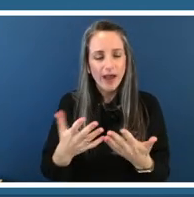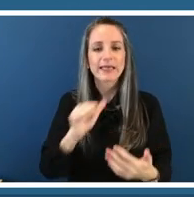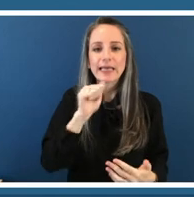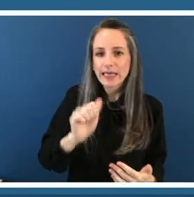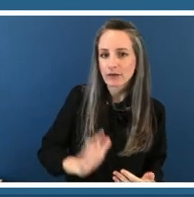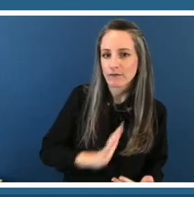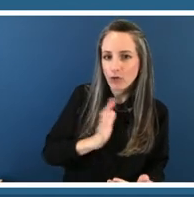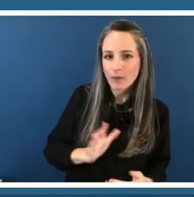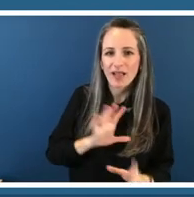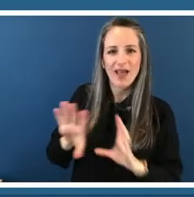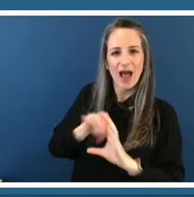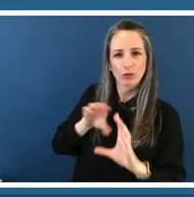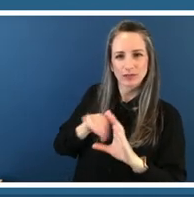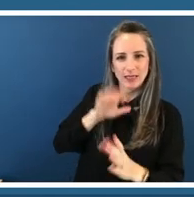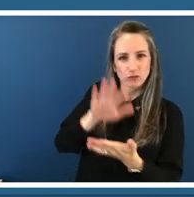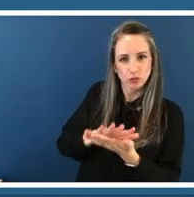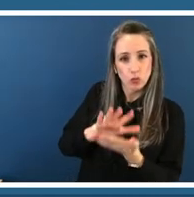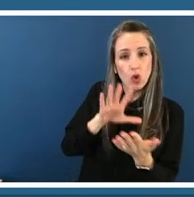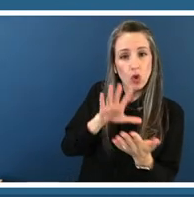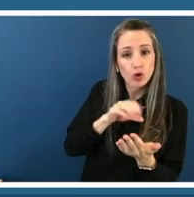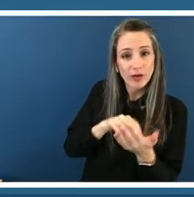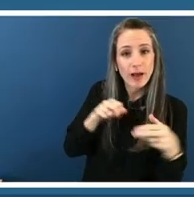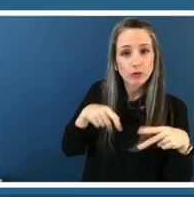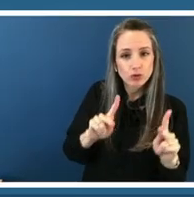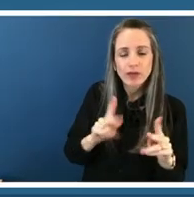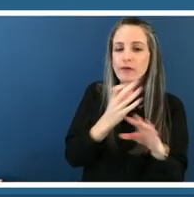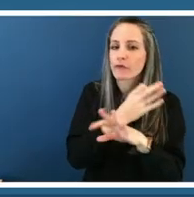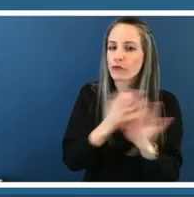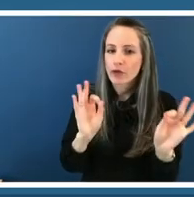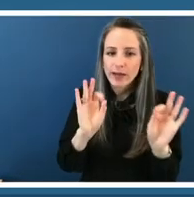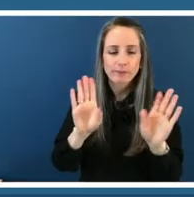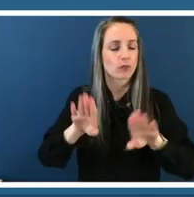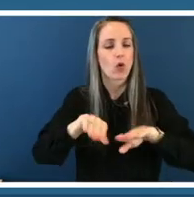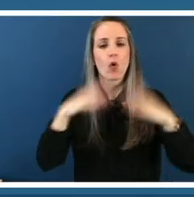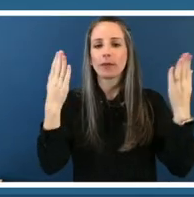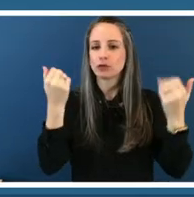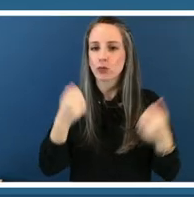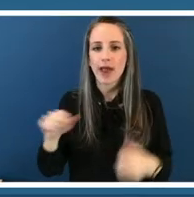free and open to anyone it's important